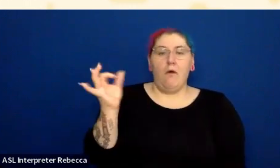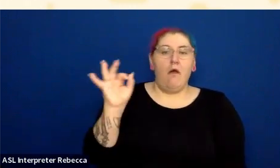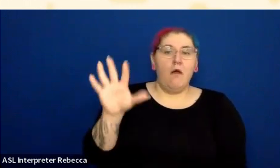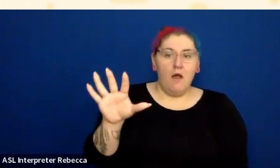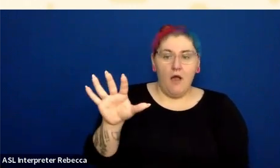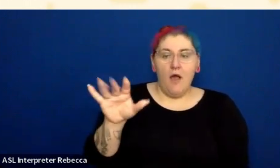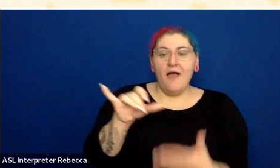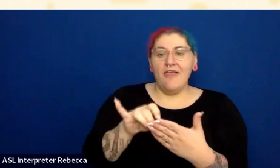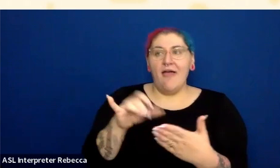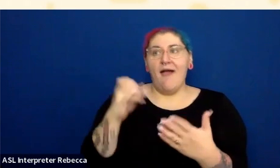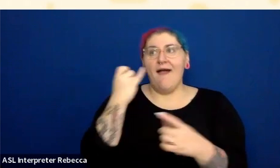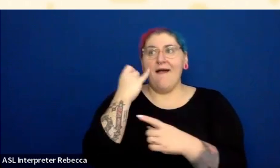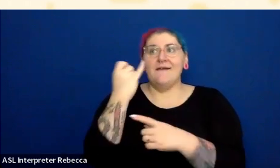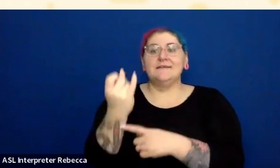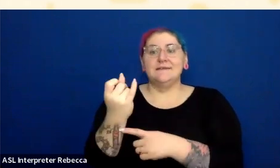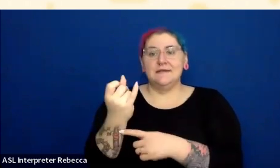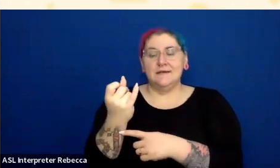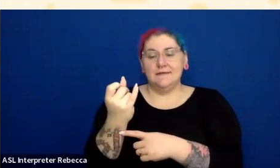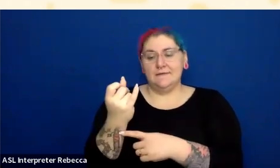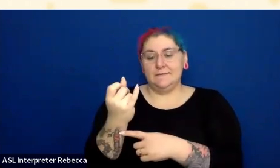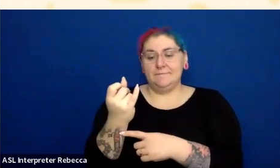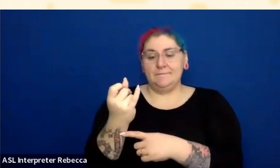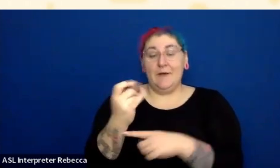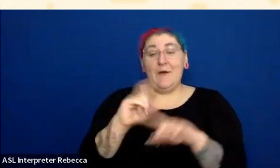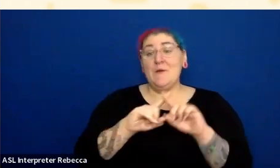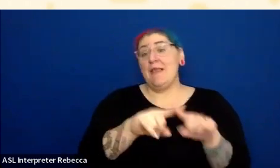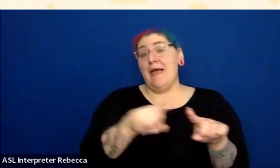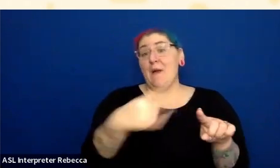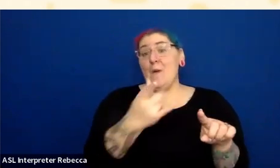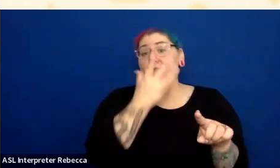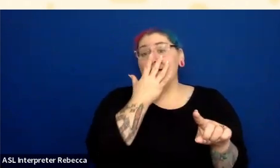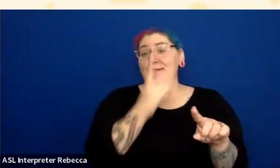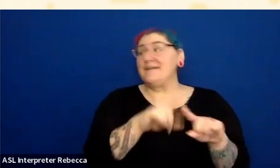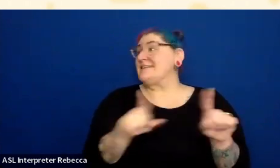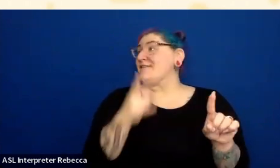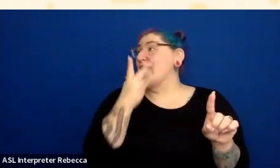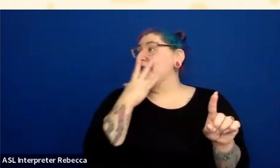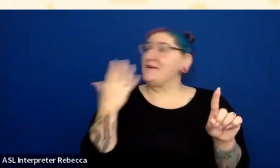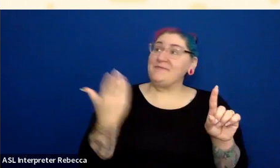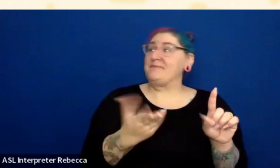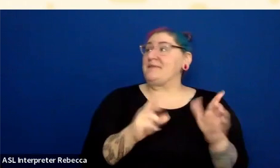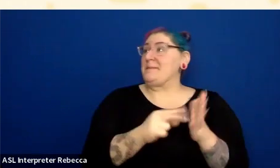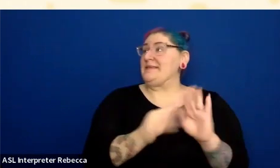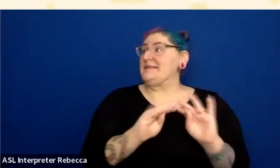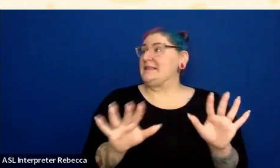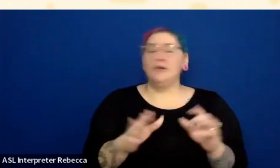of relying on color, and why it's important to not just do that.